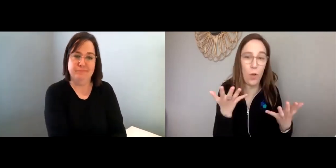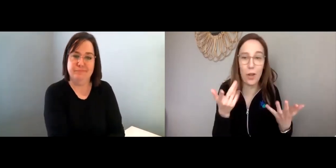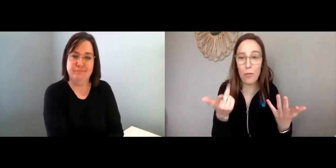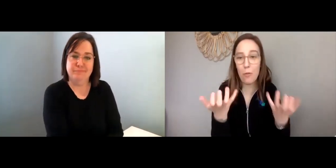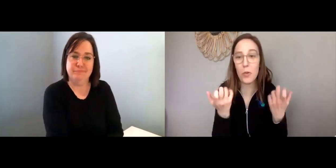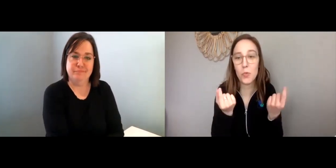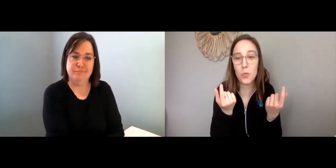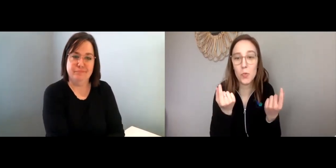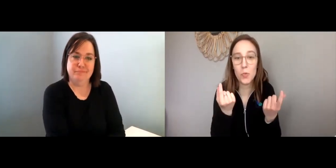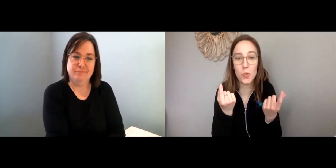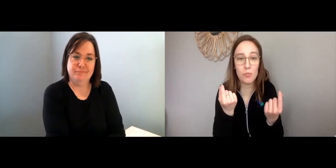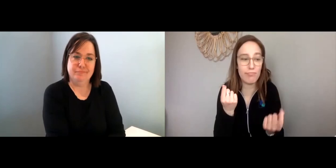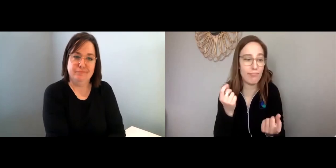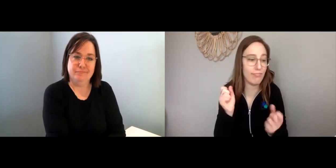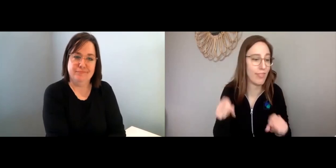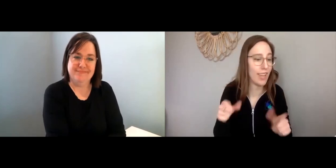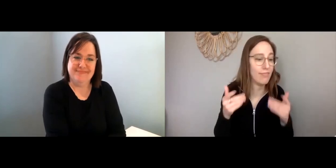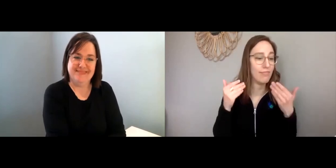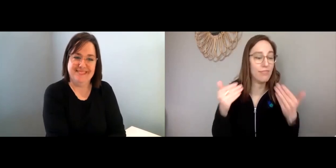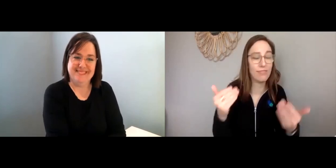Maggie: Yeah and just doing what you want to do.